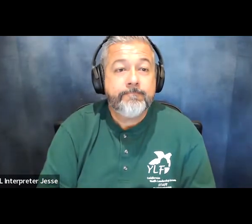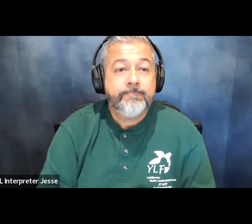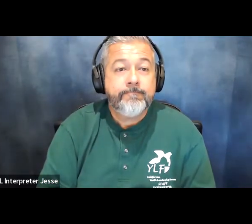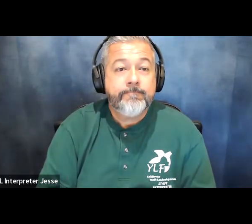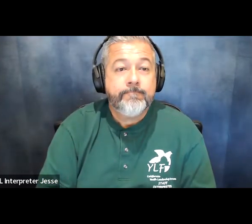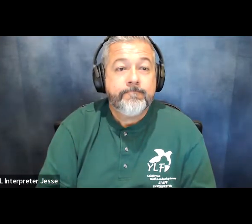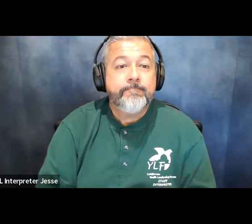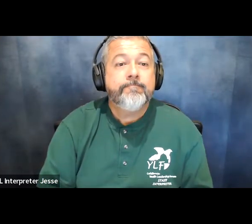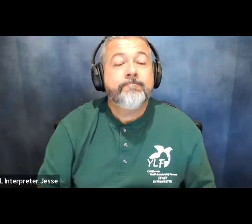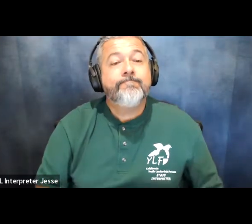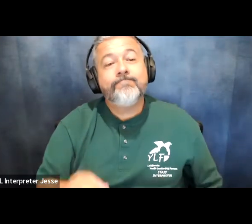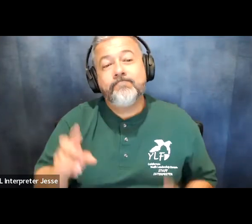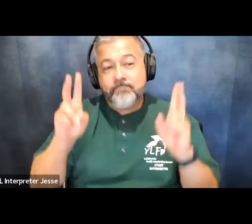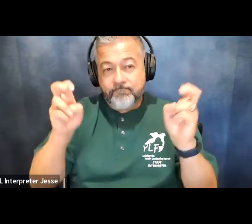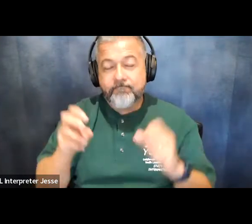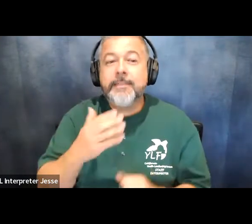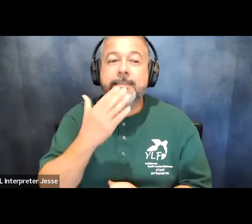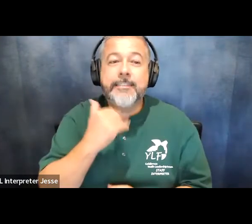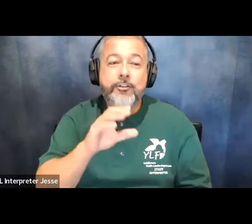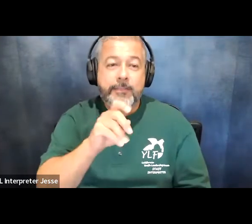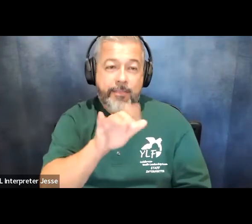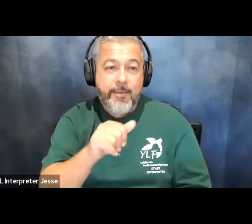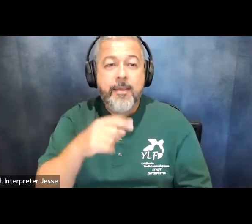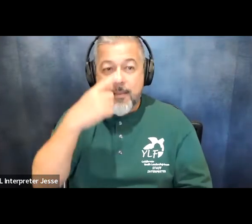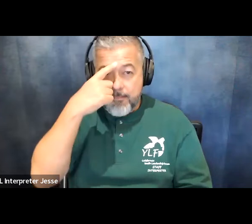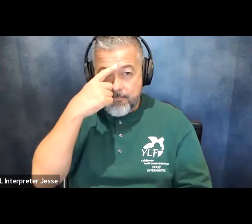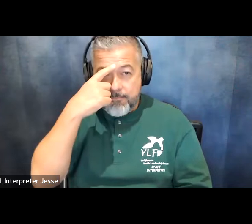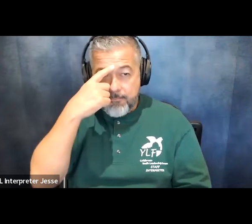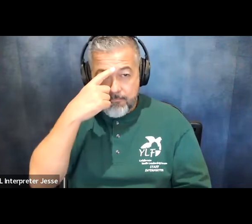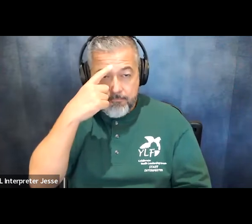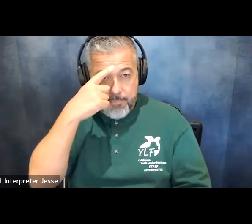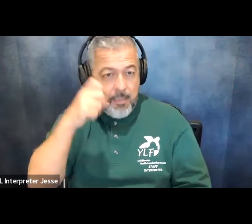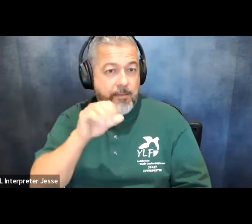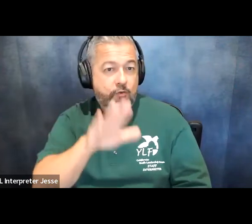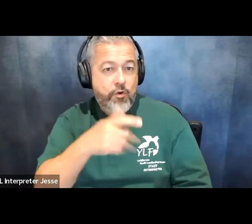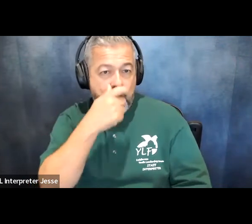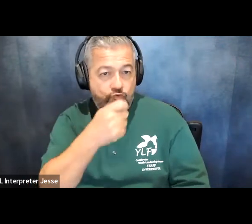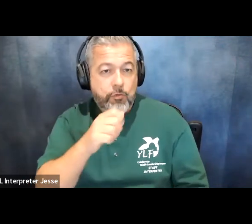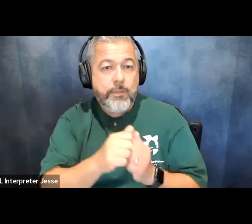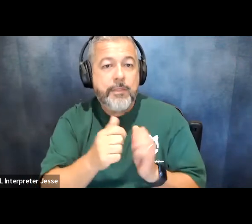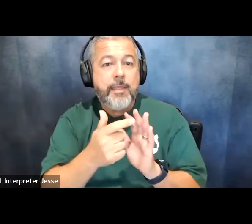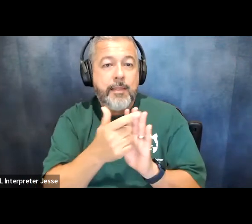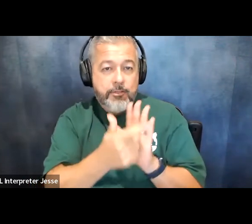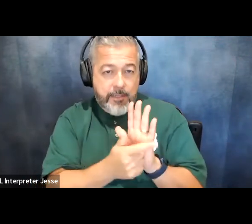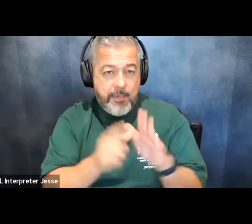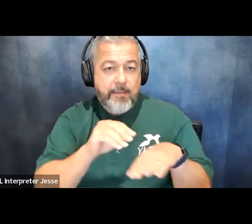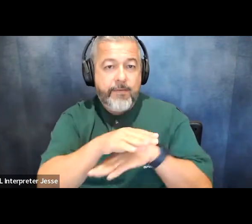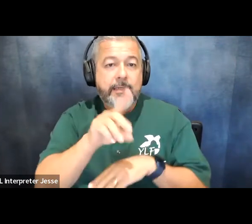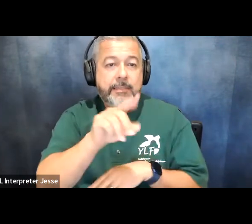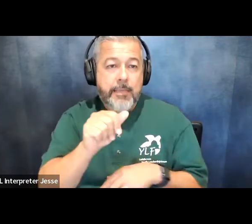dear cynthia due to your interest in the legislation affecting disabled americans i would